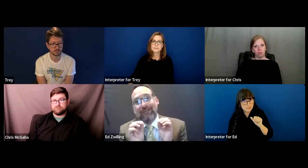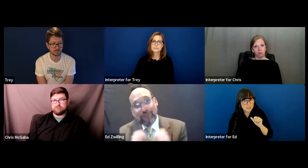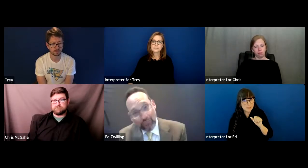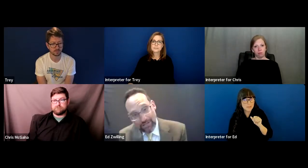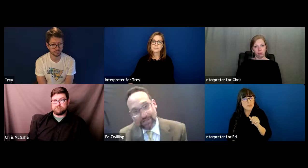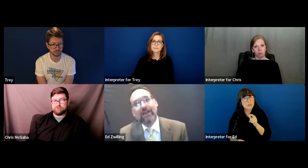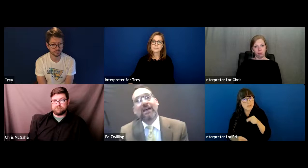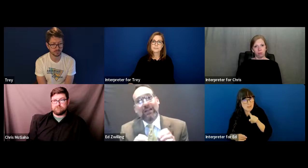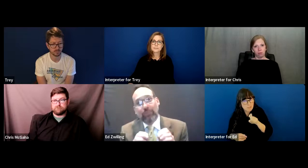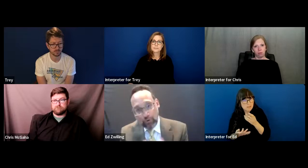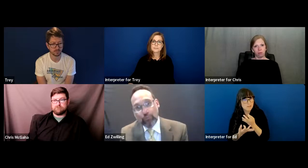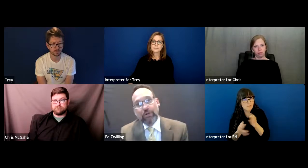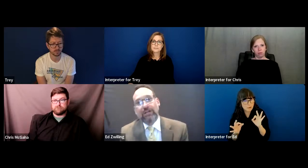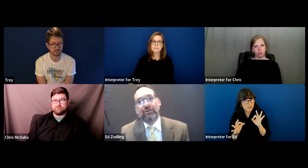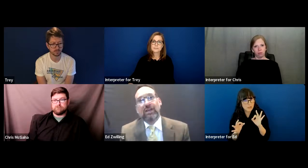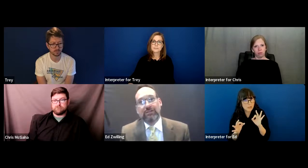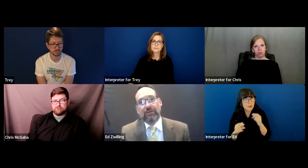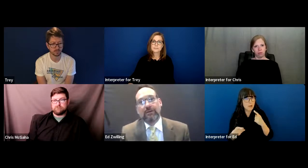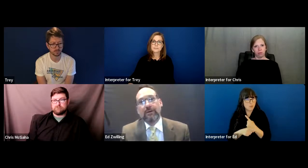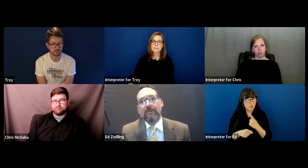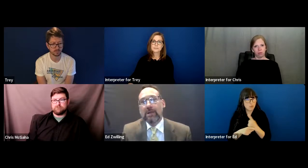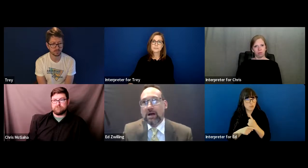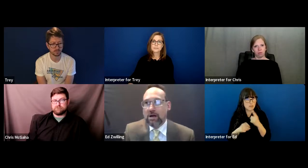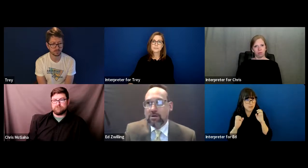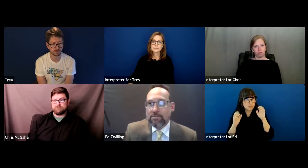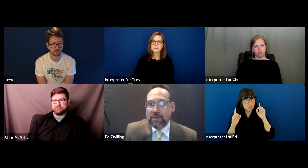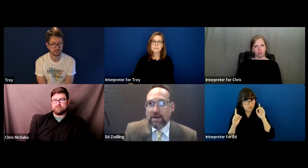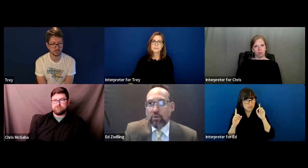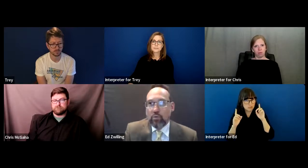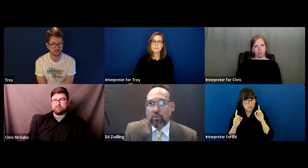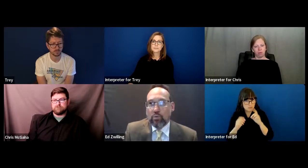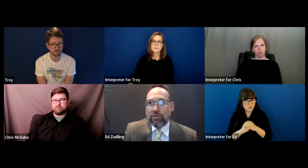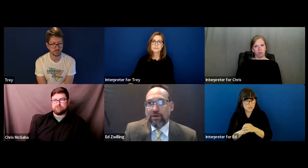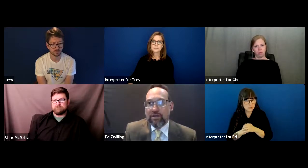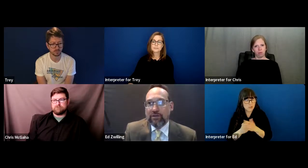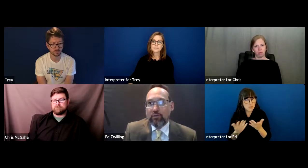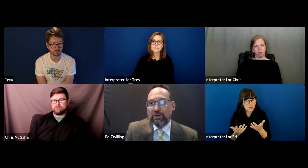a free and appropriate education.